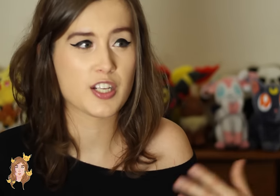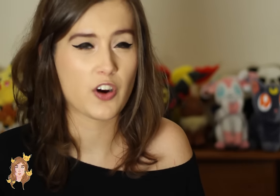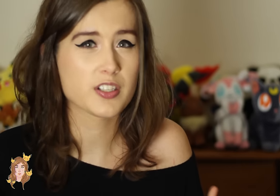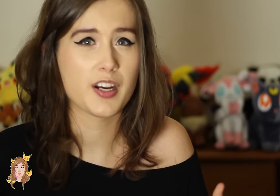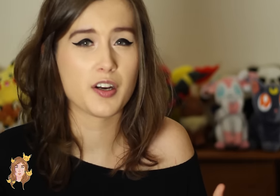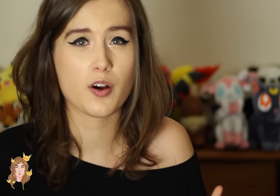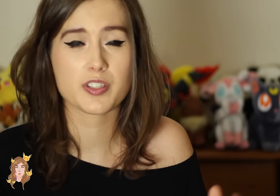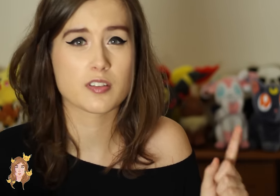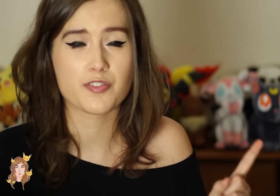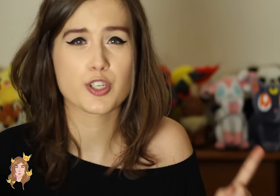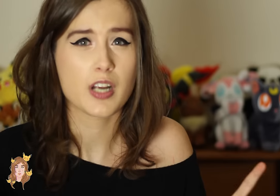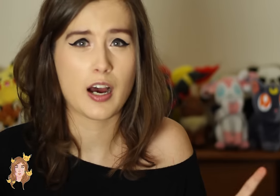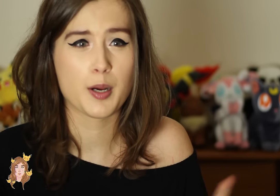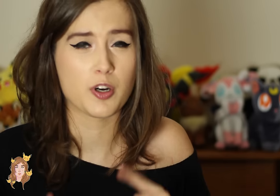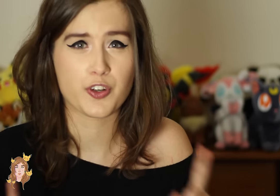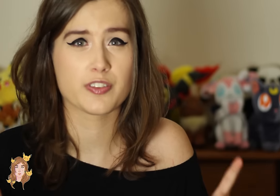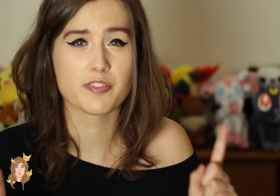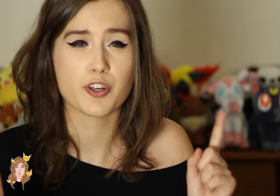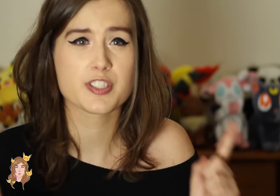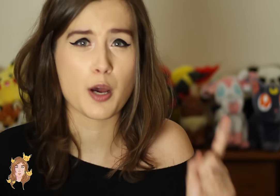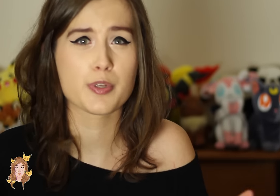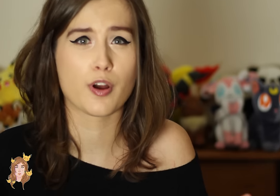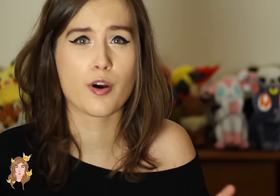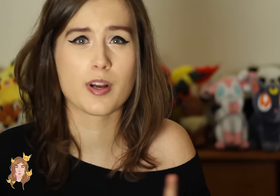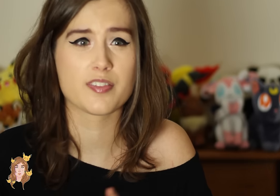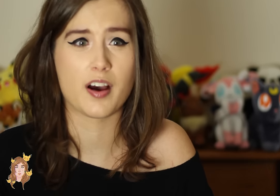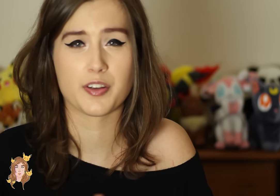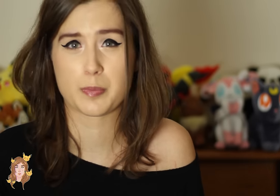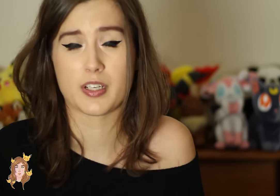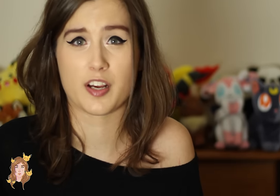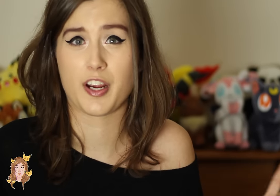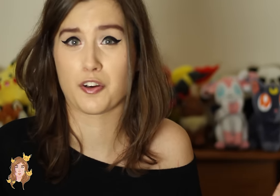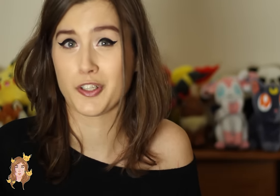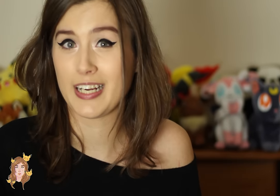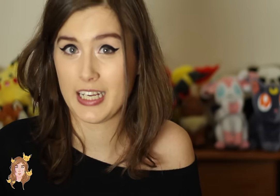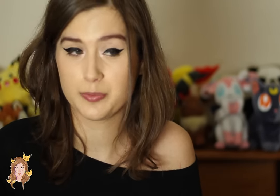As far as I know, this is the first time, the first episode, that there’s been a Deaf character in it.